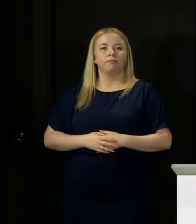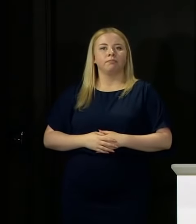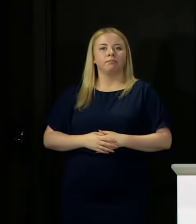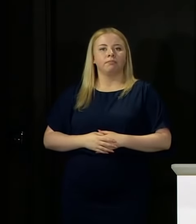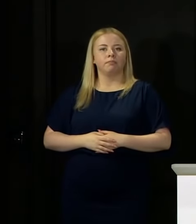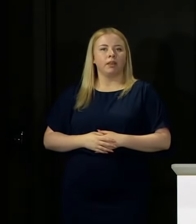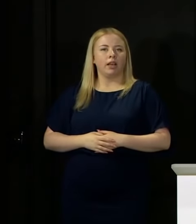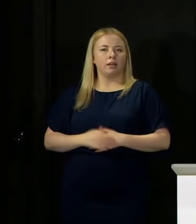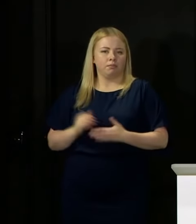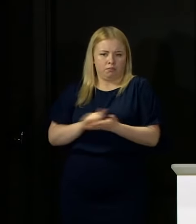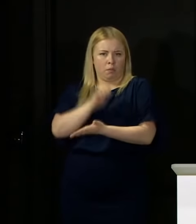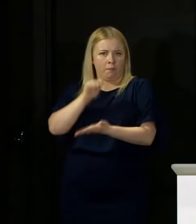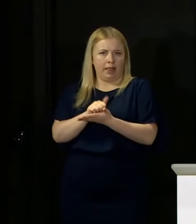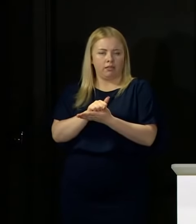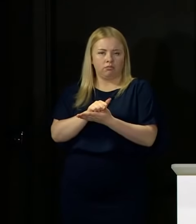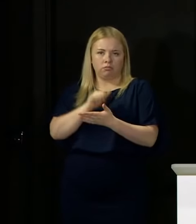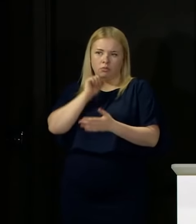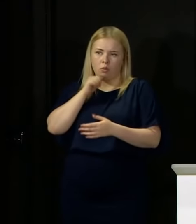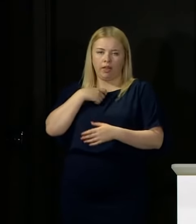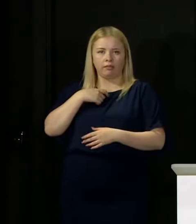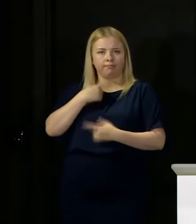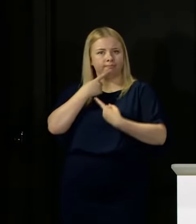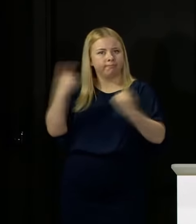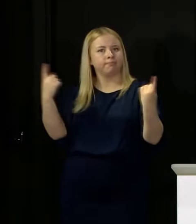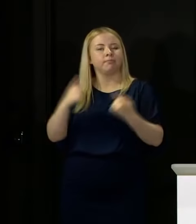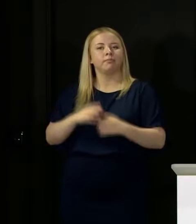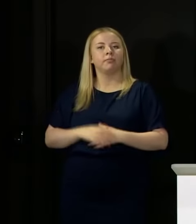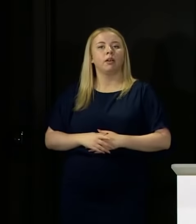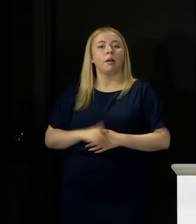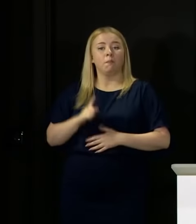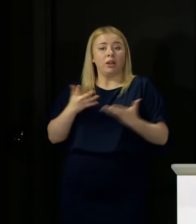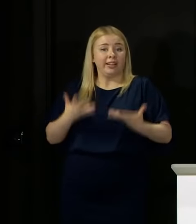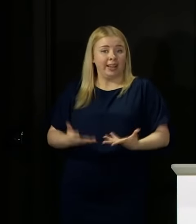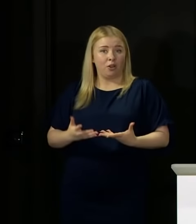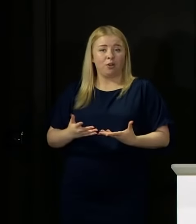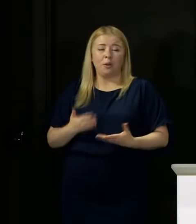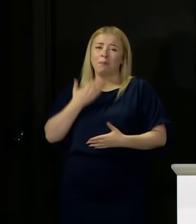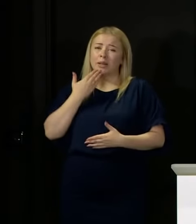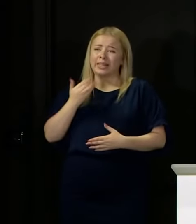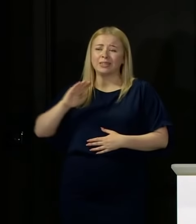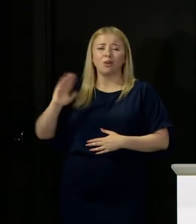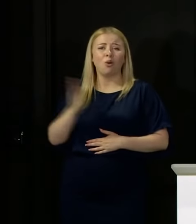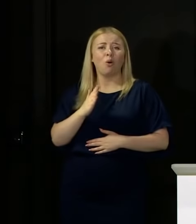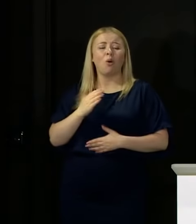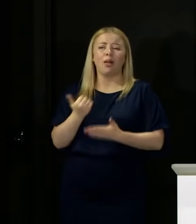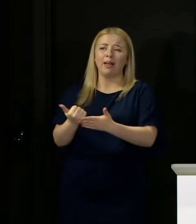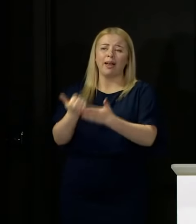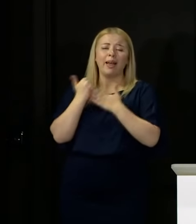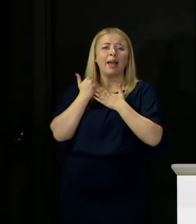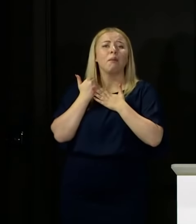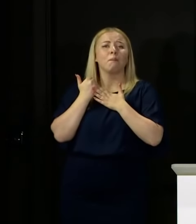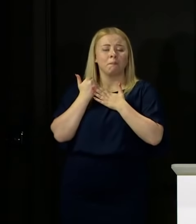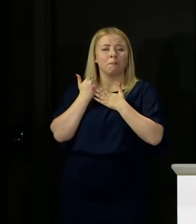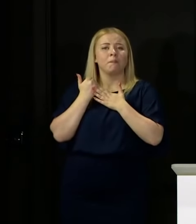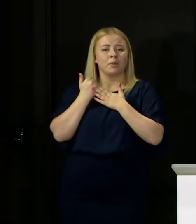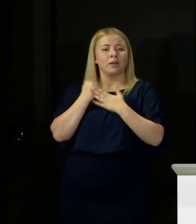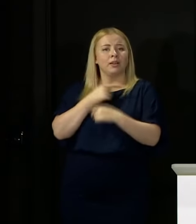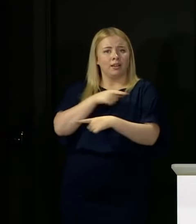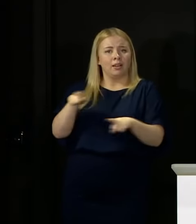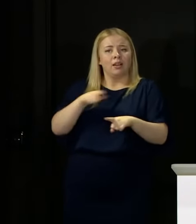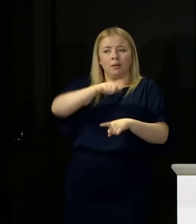In the meantime, my appeal to everybody is to help those who are trying to keep this